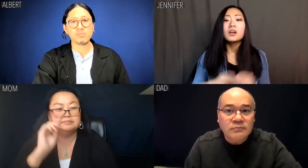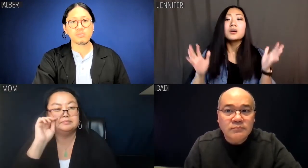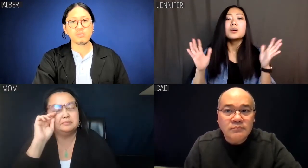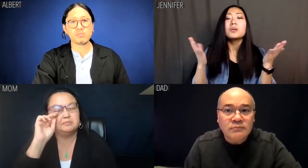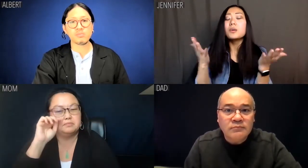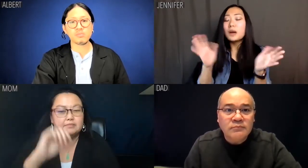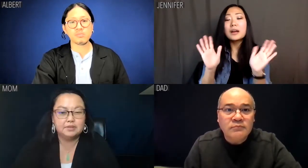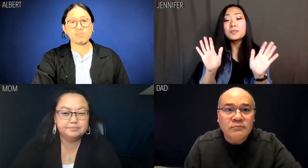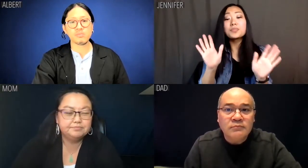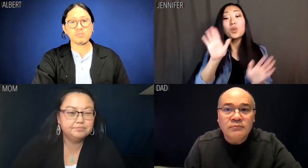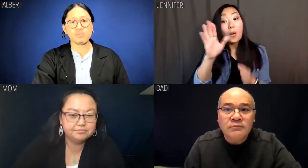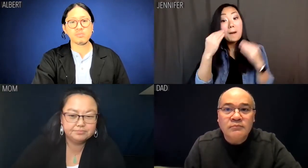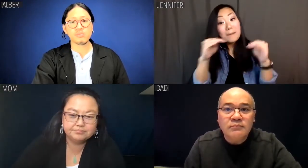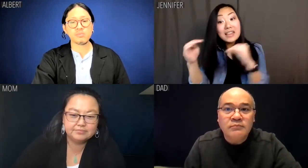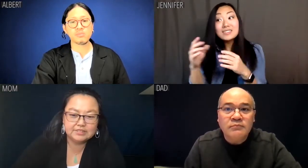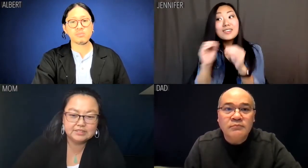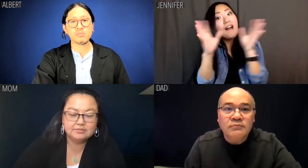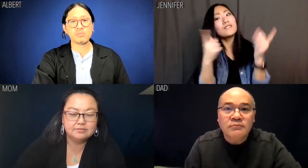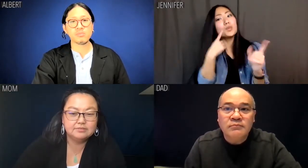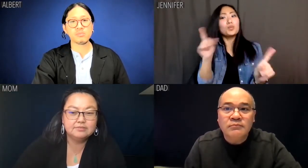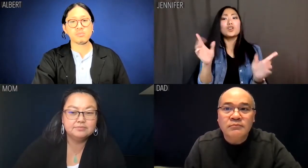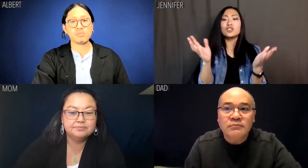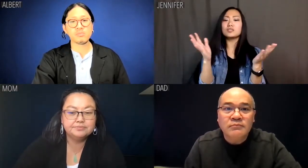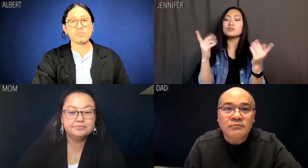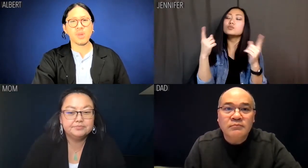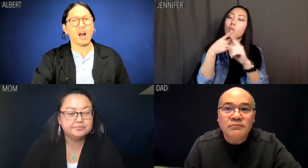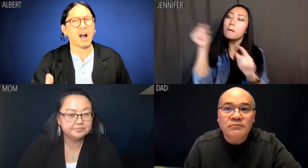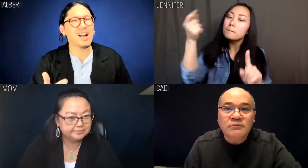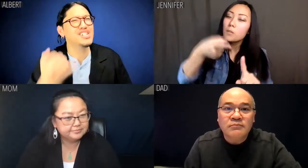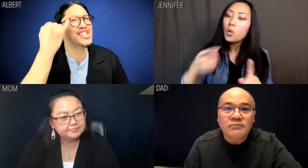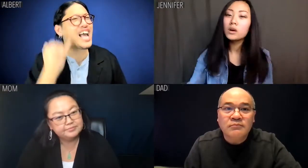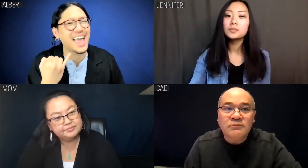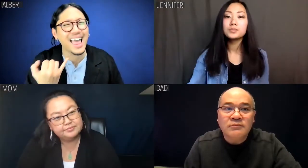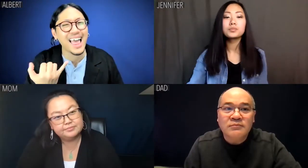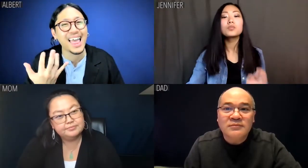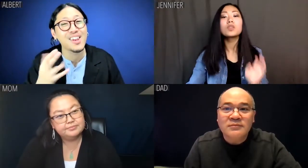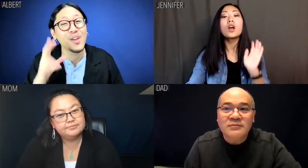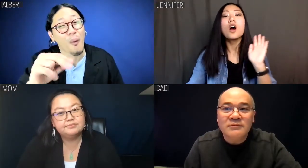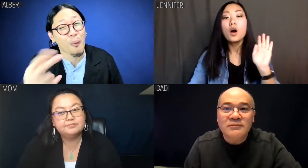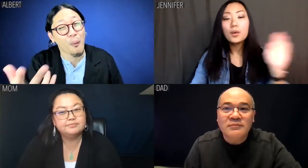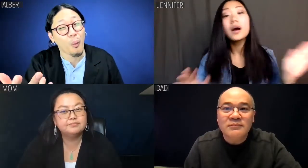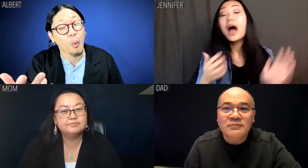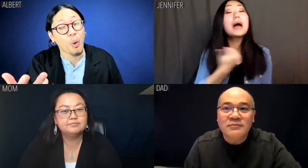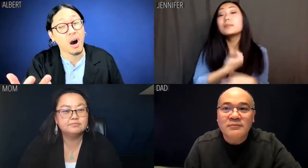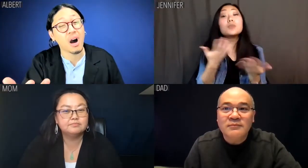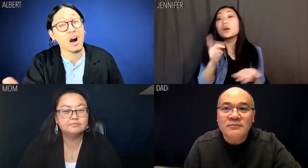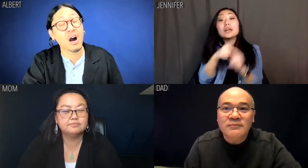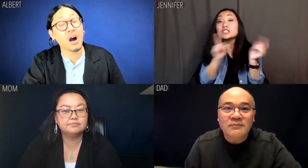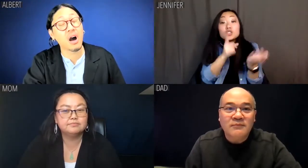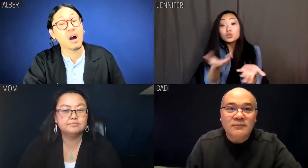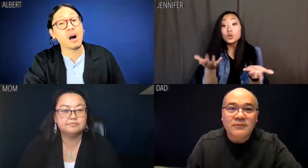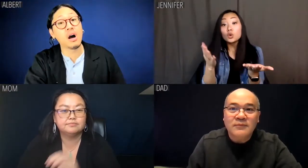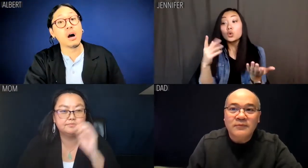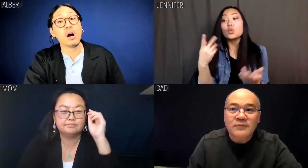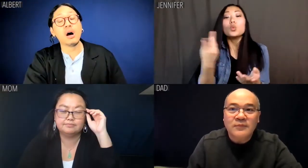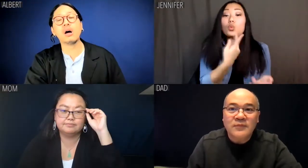Jennifer: Look, your methods obviously worked to a point Albert: Jen. No. Jennifer: I'm sorry. It's true.